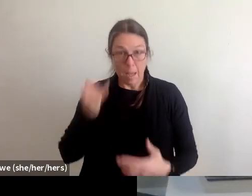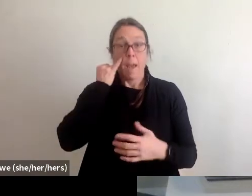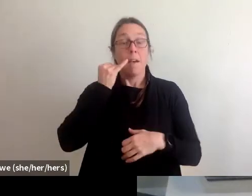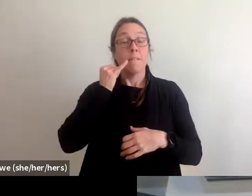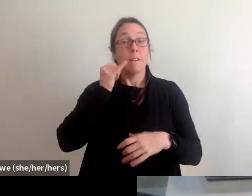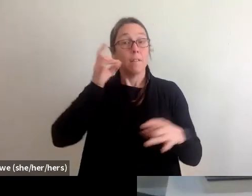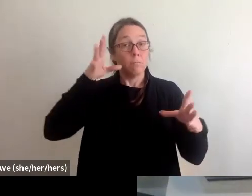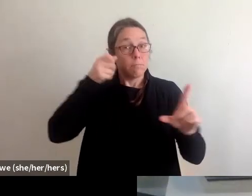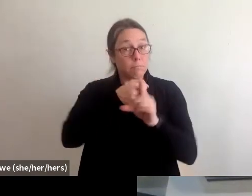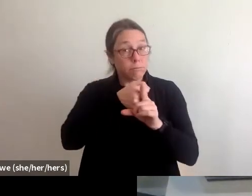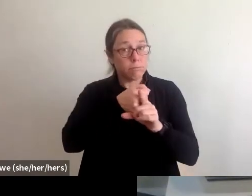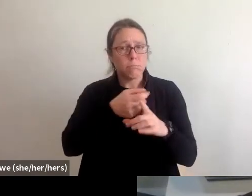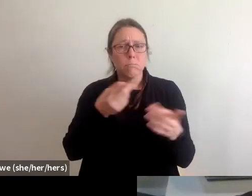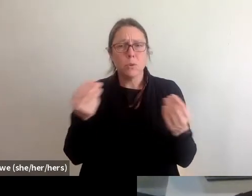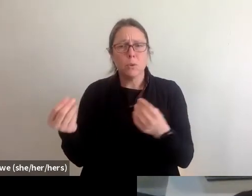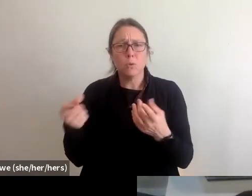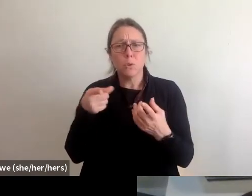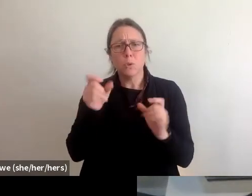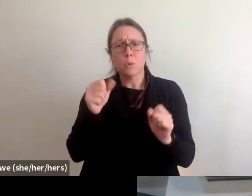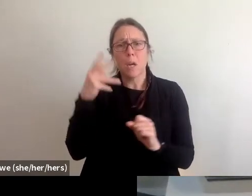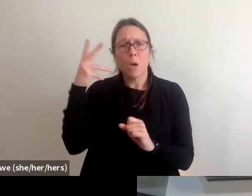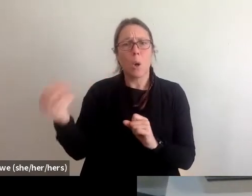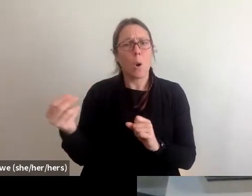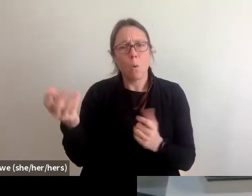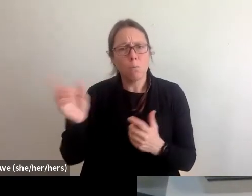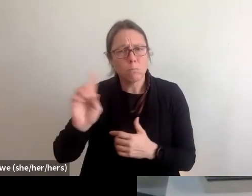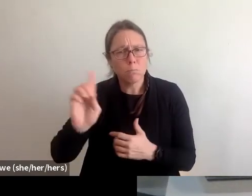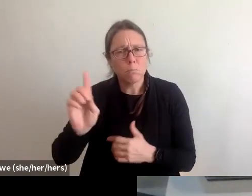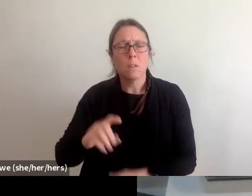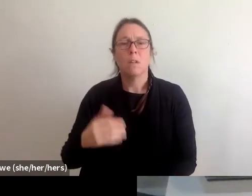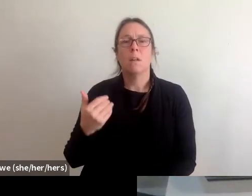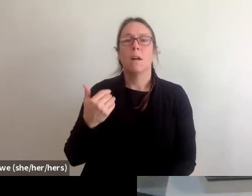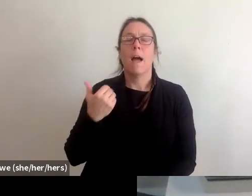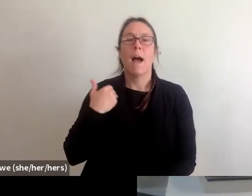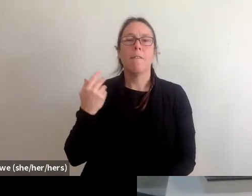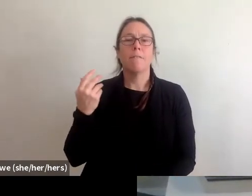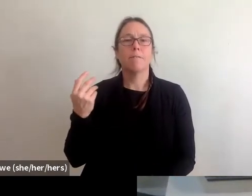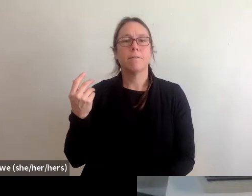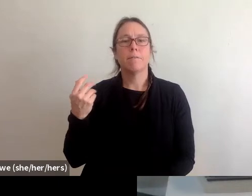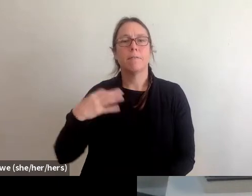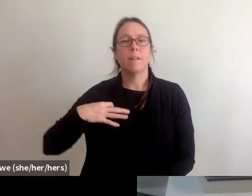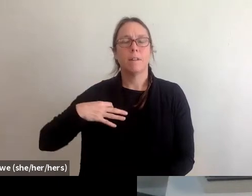they have, what's called VOADs Volunteer Organizations, Active on Disasters, or VOADs